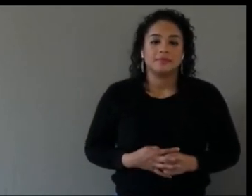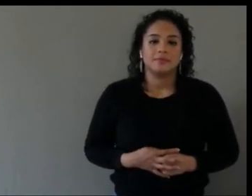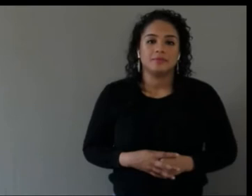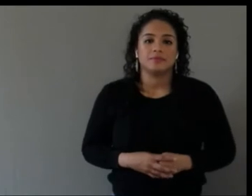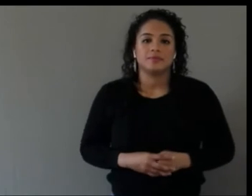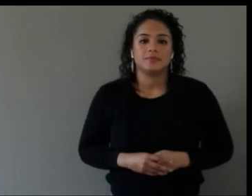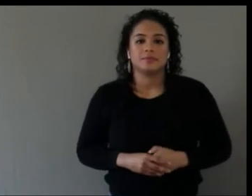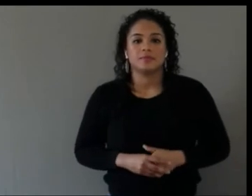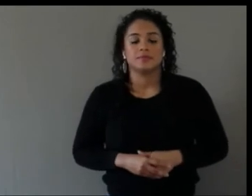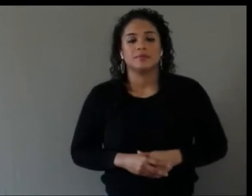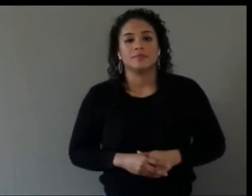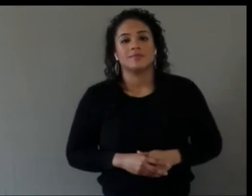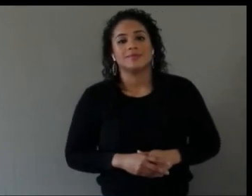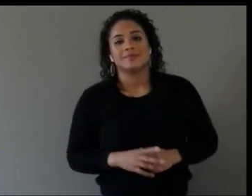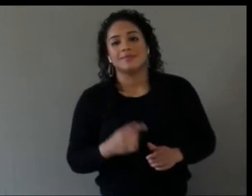I'll jump in.